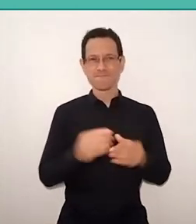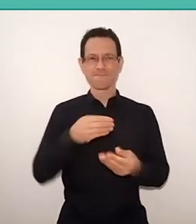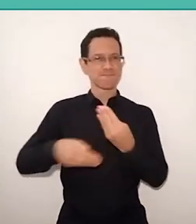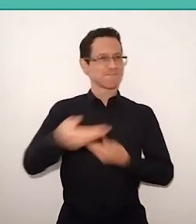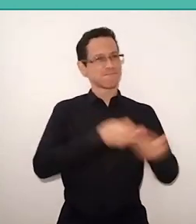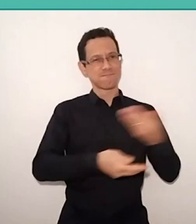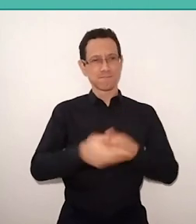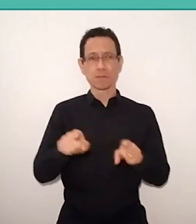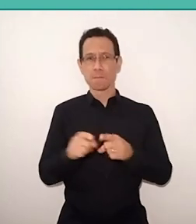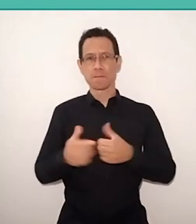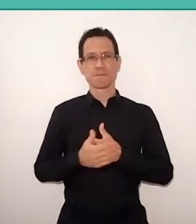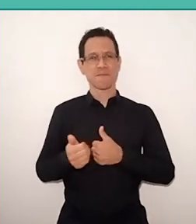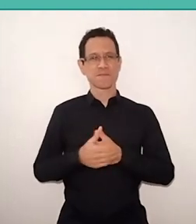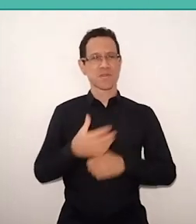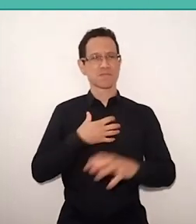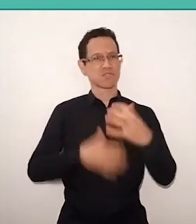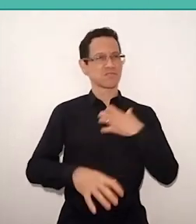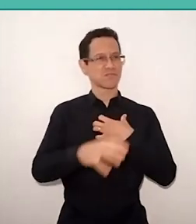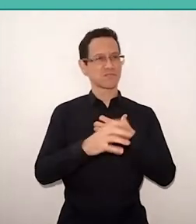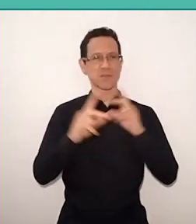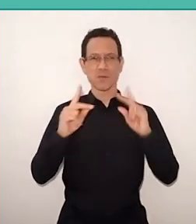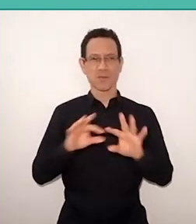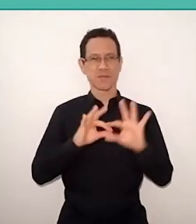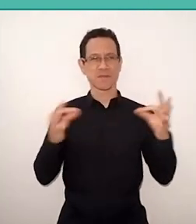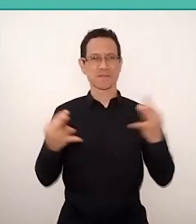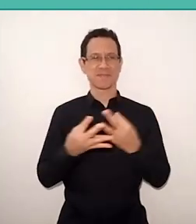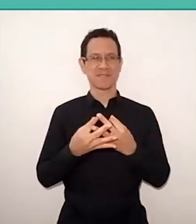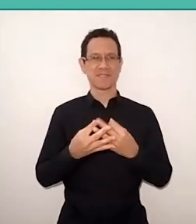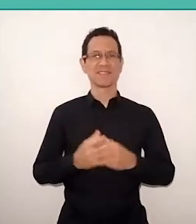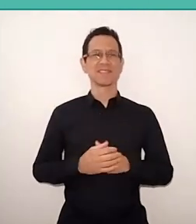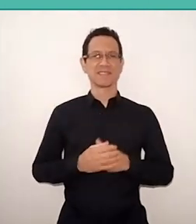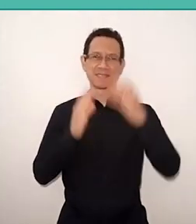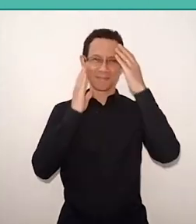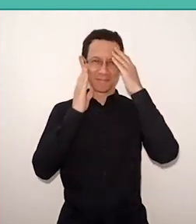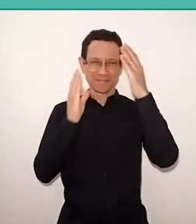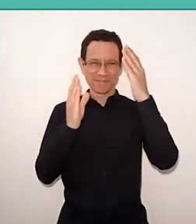that we keep with our loved ones. Thank you very much for this opportunity